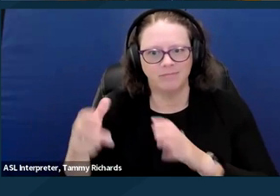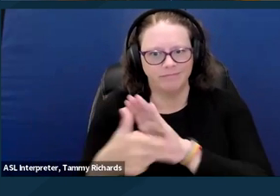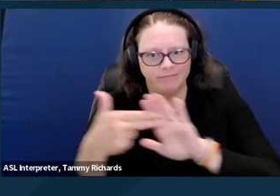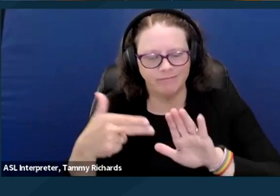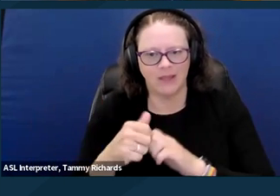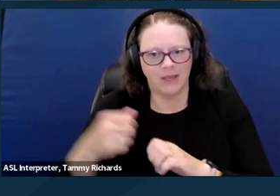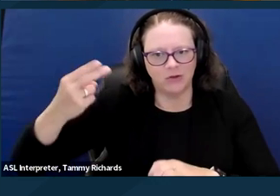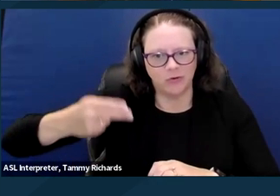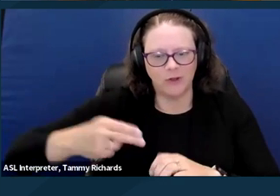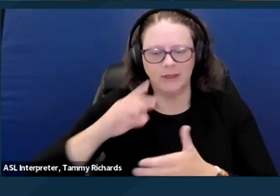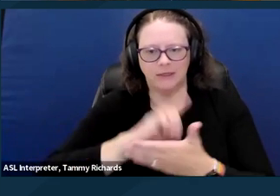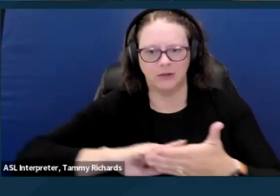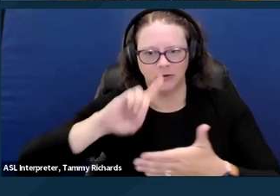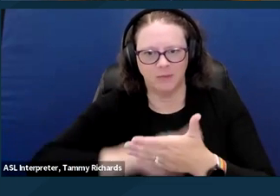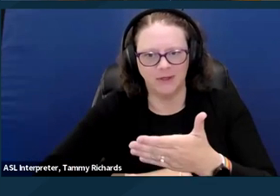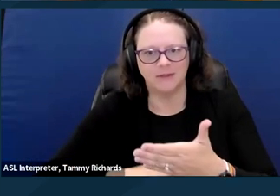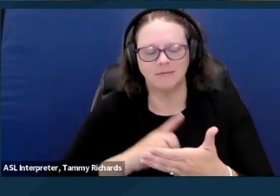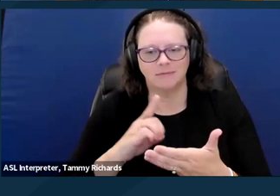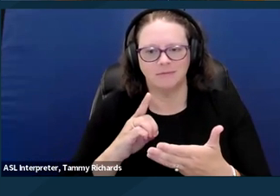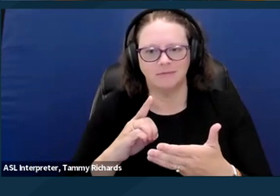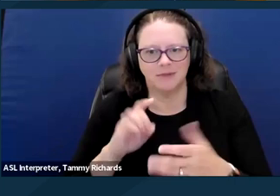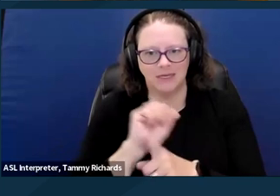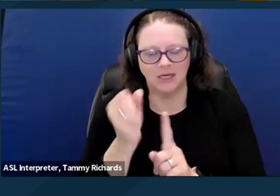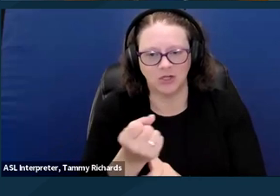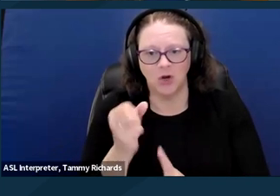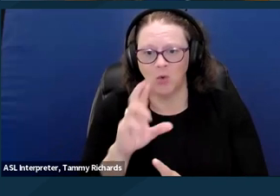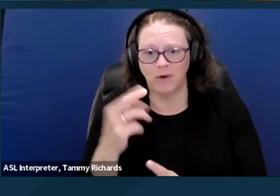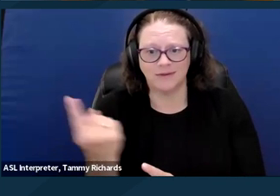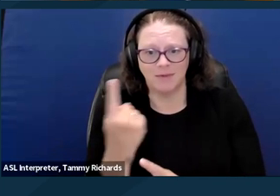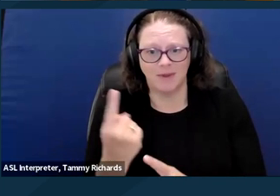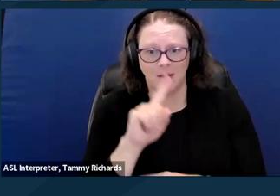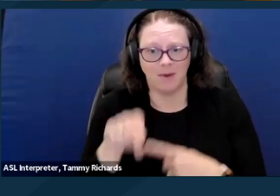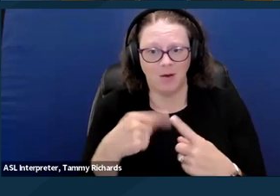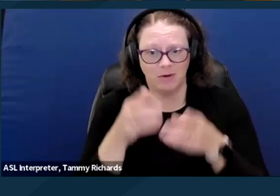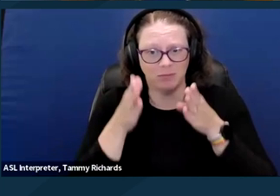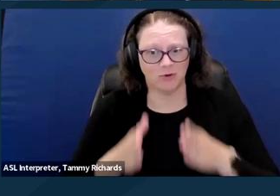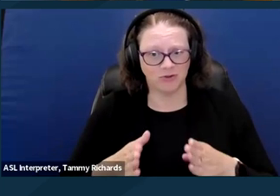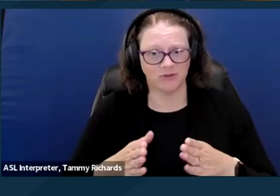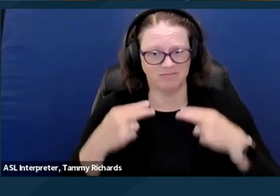and or immutable characteristic in the eyes of the law. Next slide please.